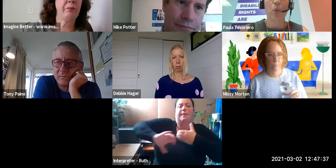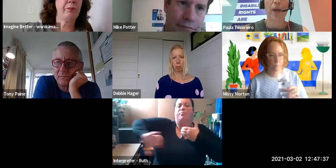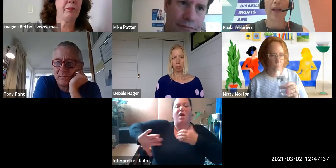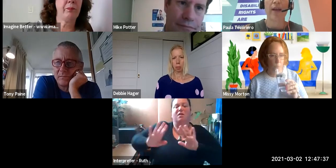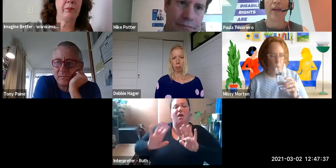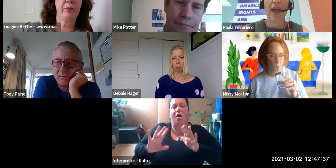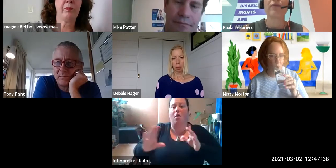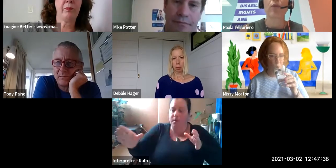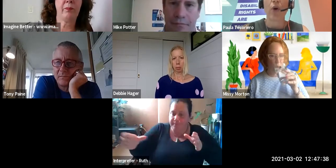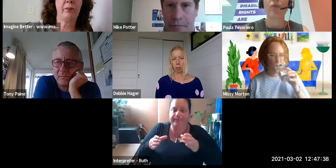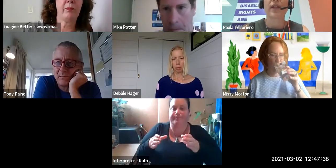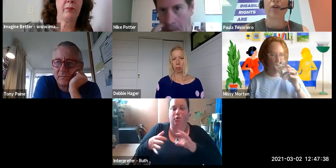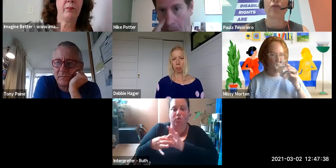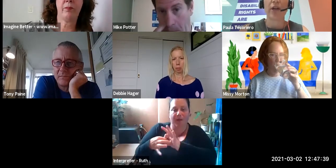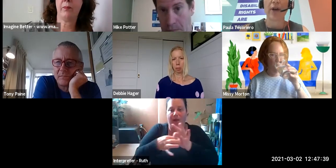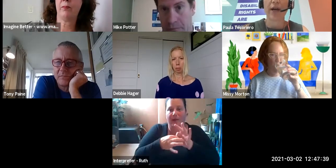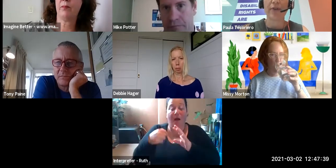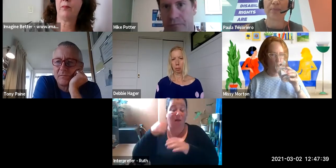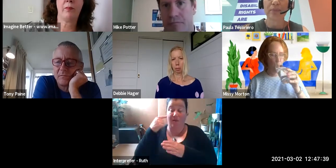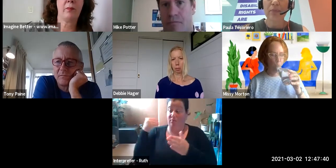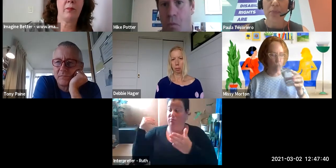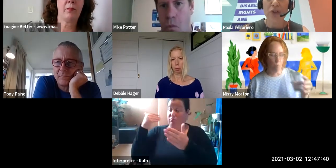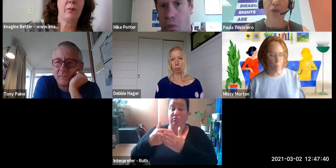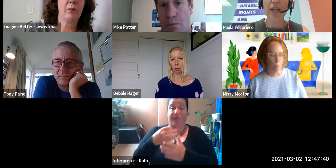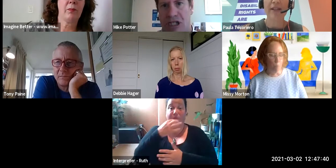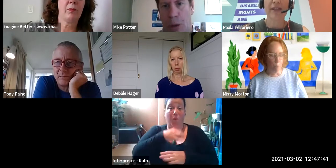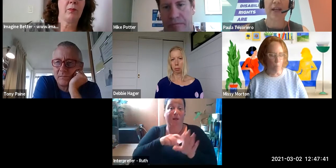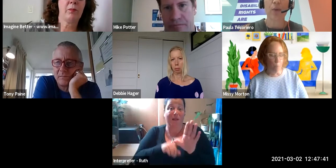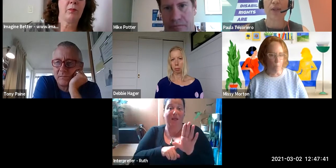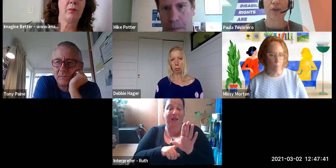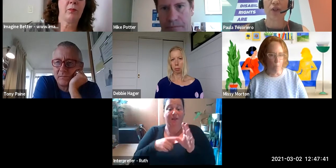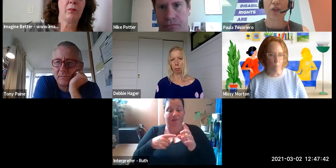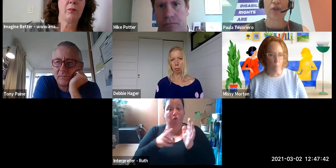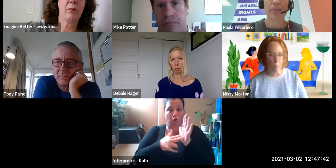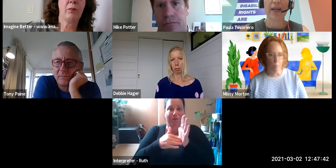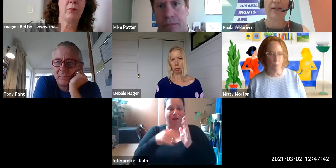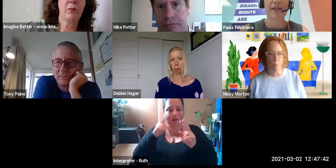we have to evolve as a country around truly understanding what social inclusion means